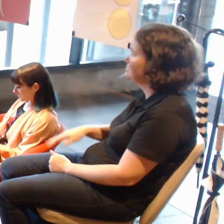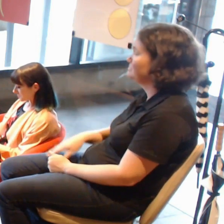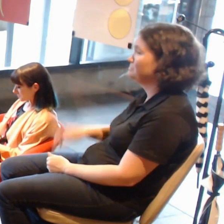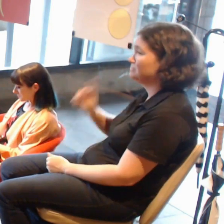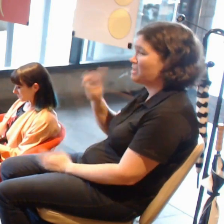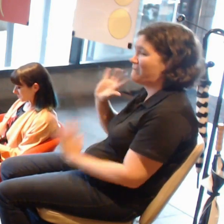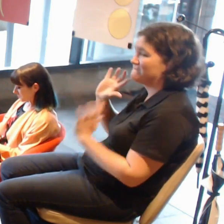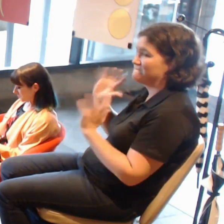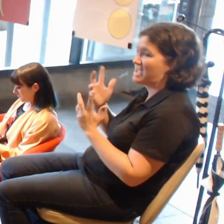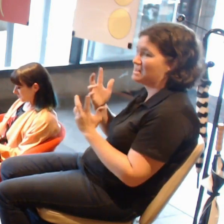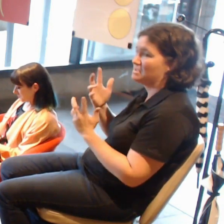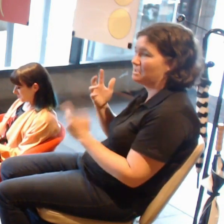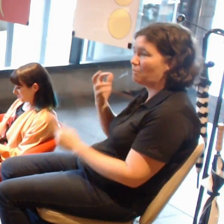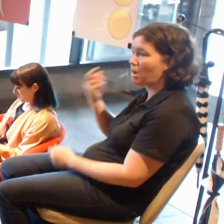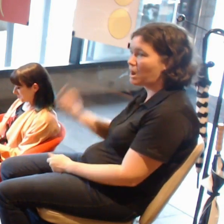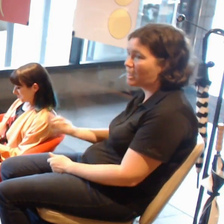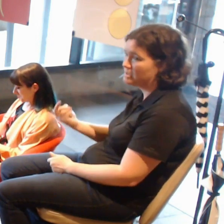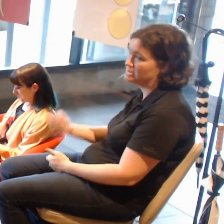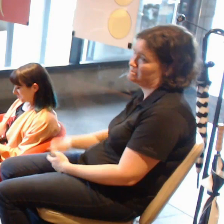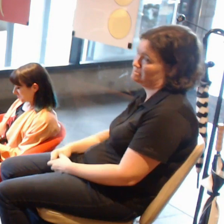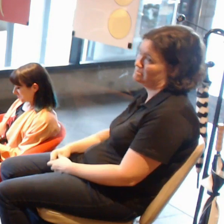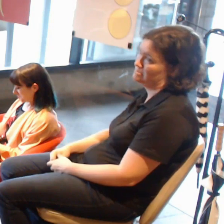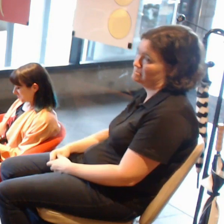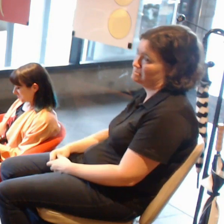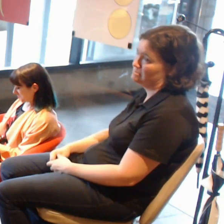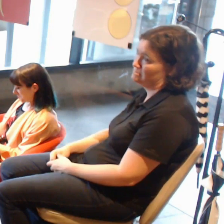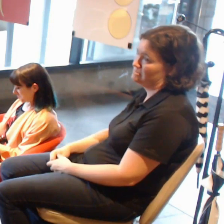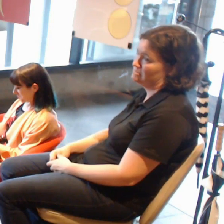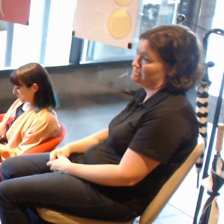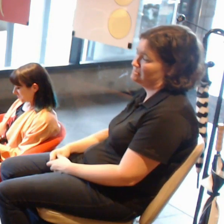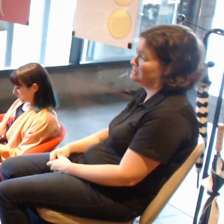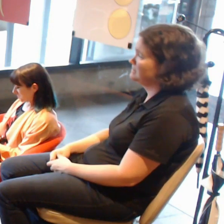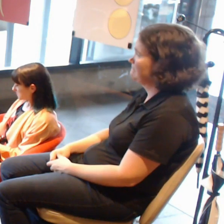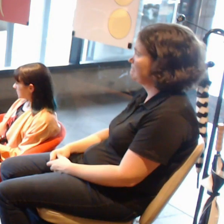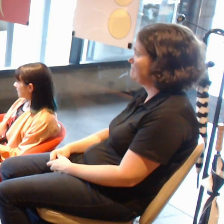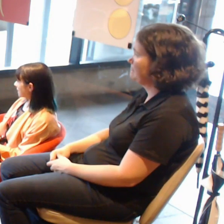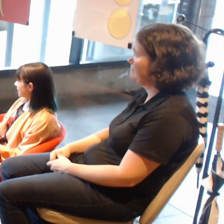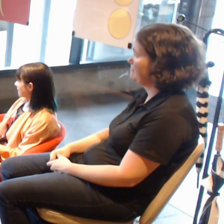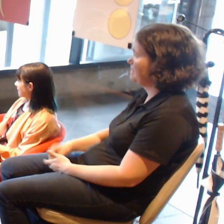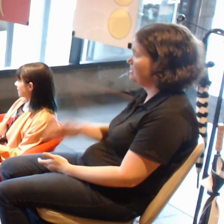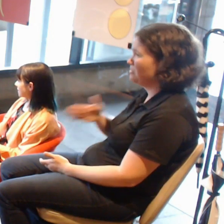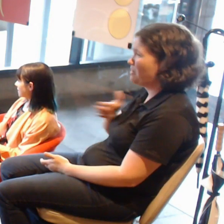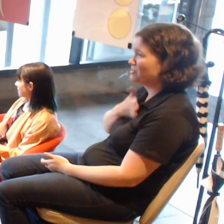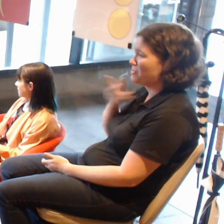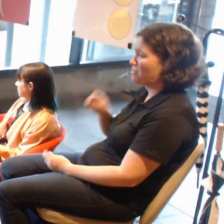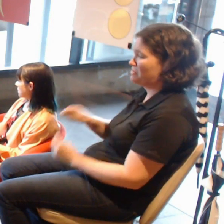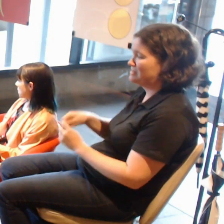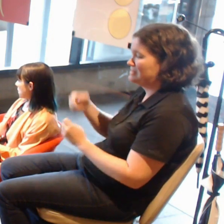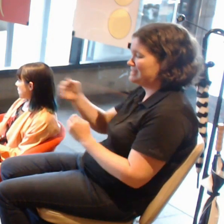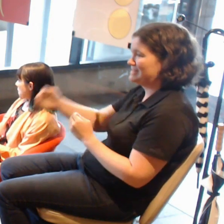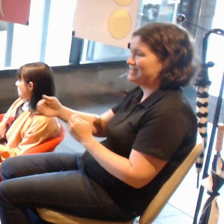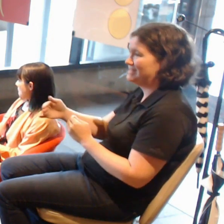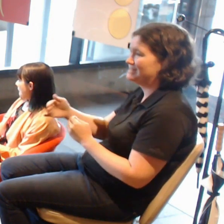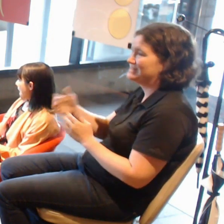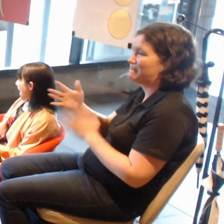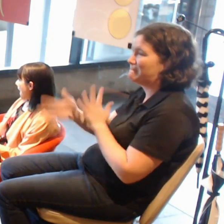I don't want this stage to make us more sedentary in terms of lifestyle.